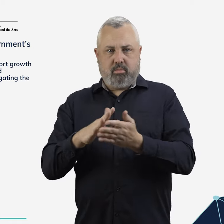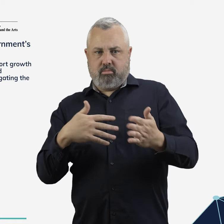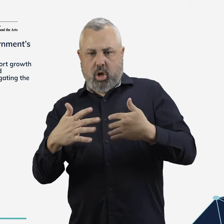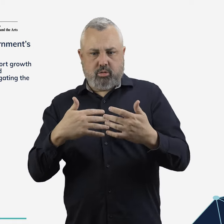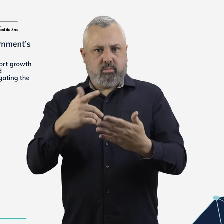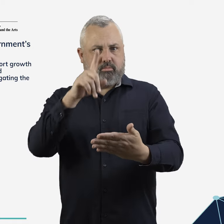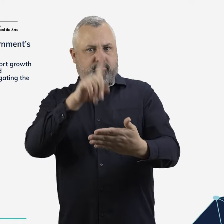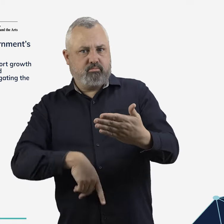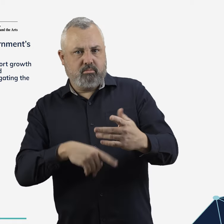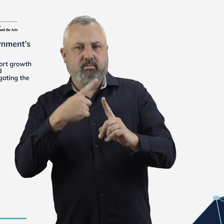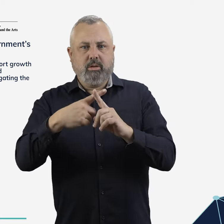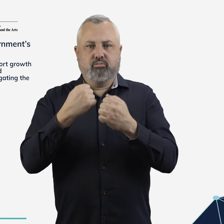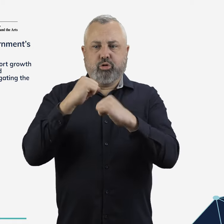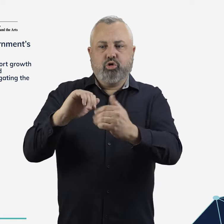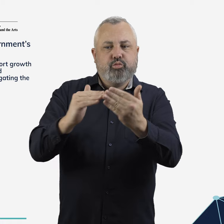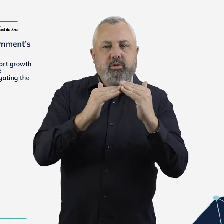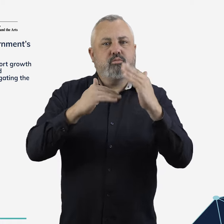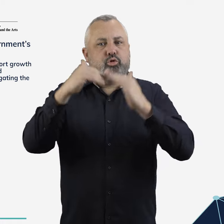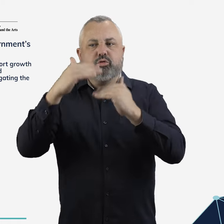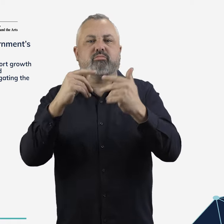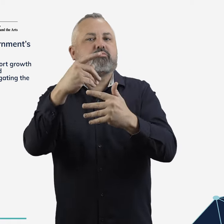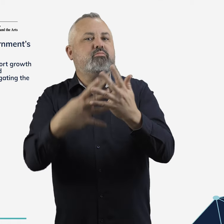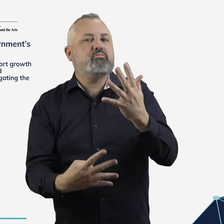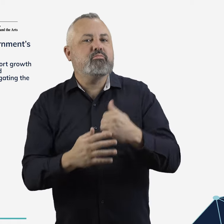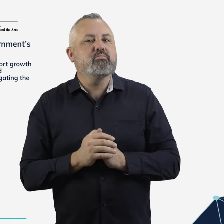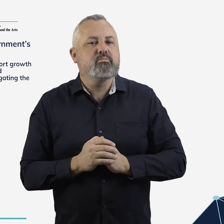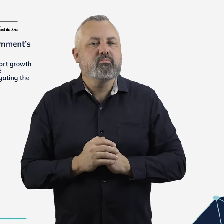powers they need to protect people and infrastructure.